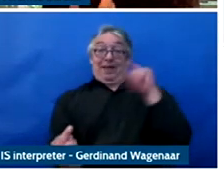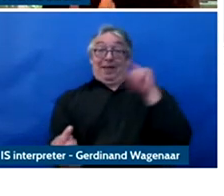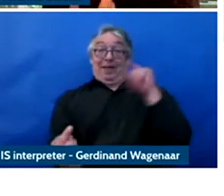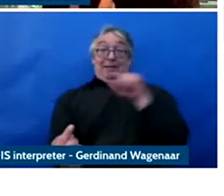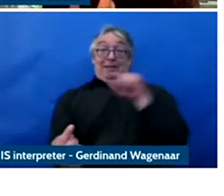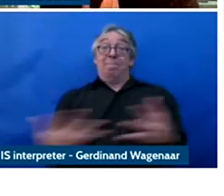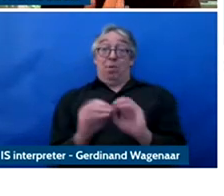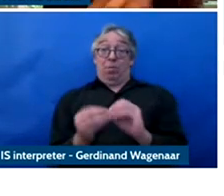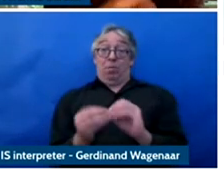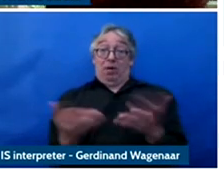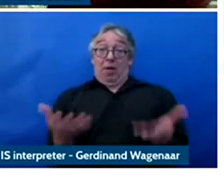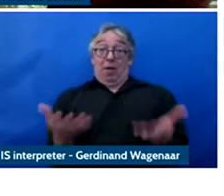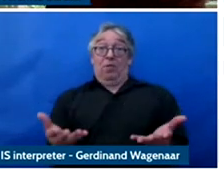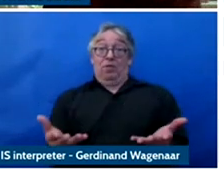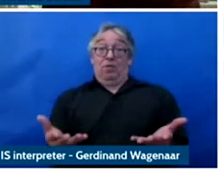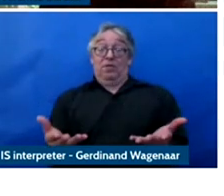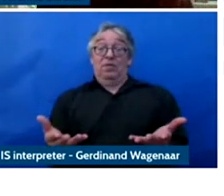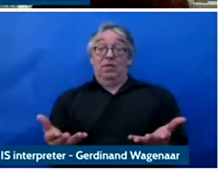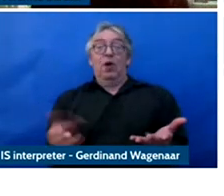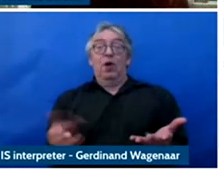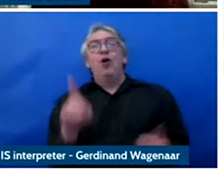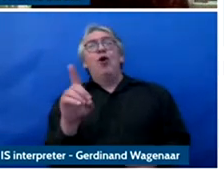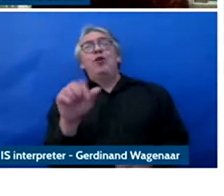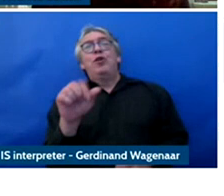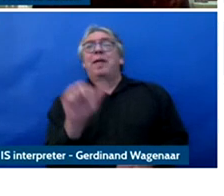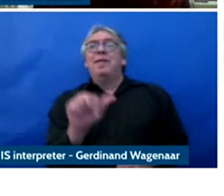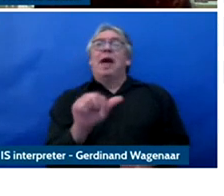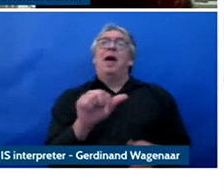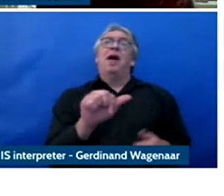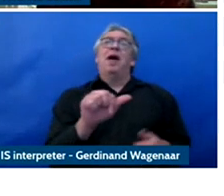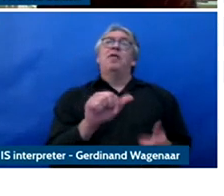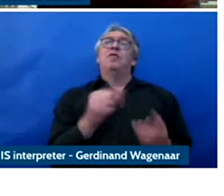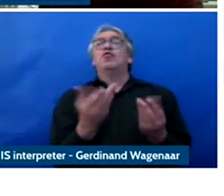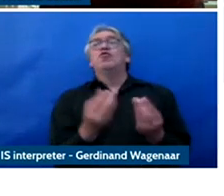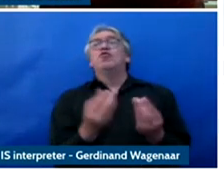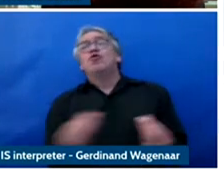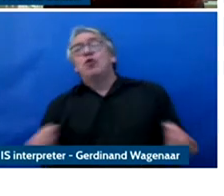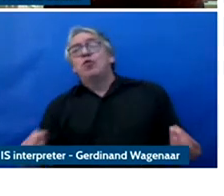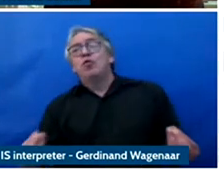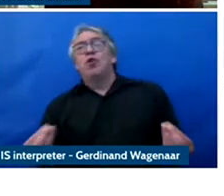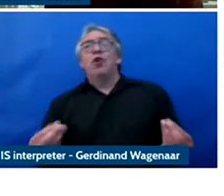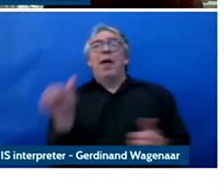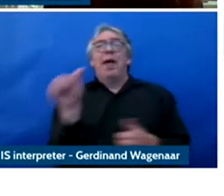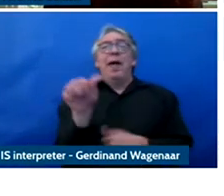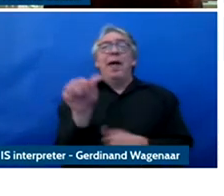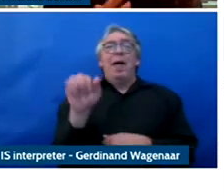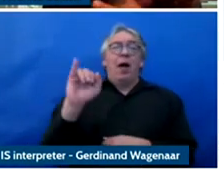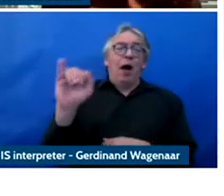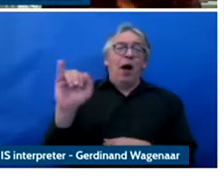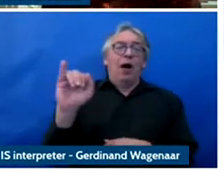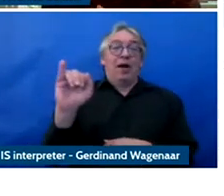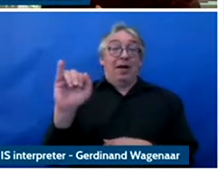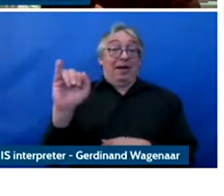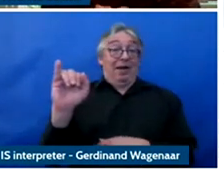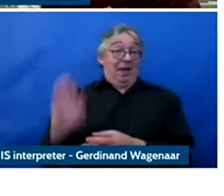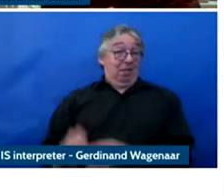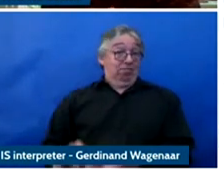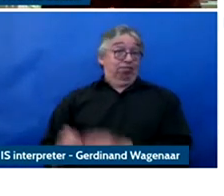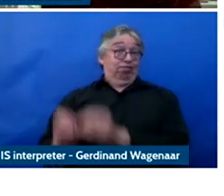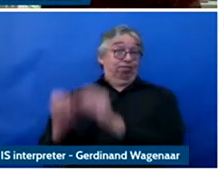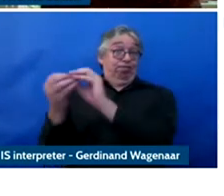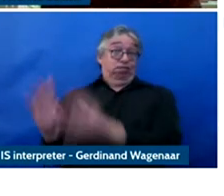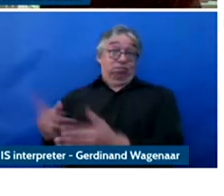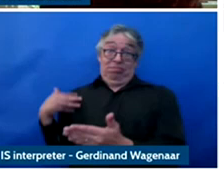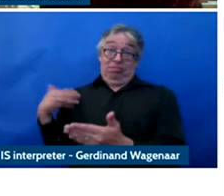Talking about data, children and the AI develops over the last decade and again